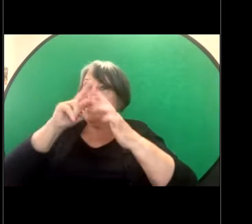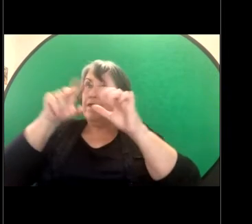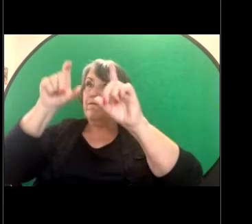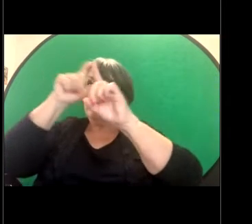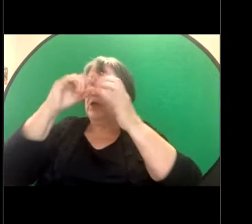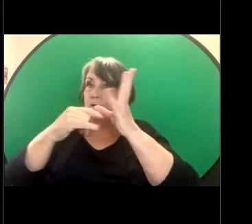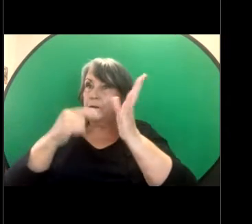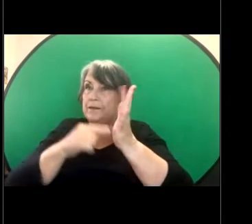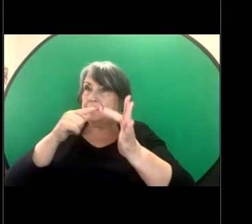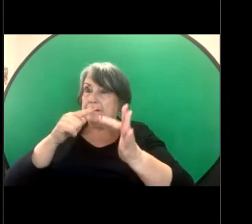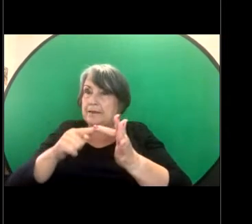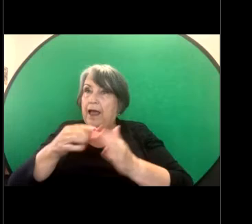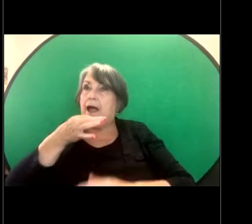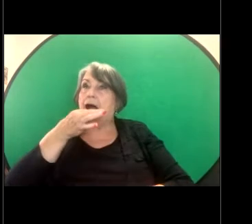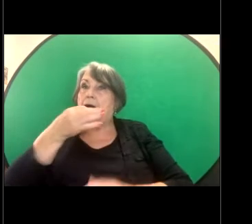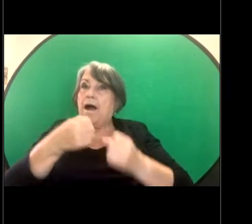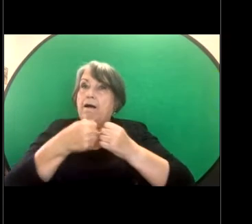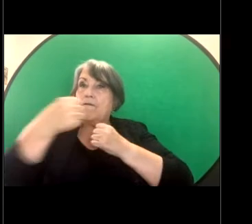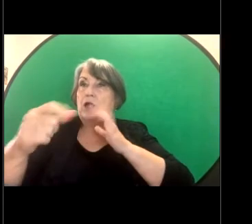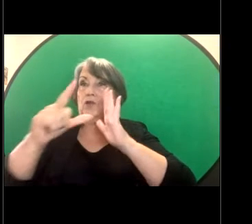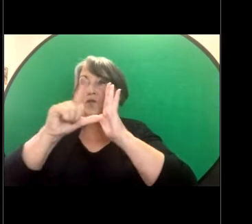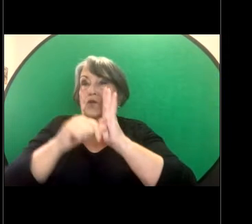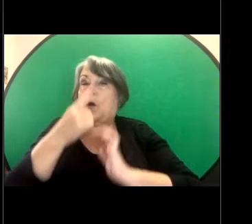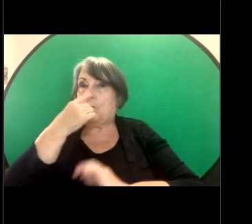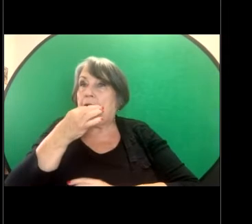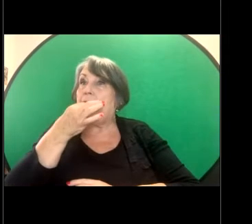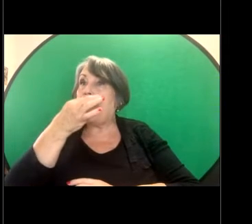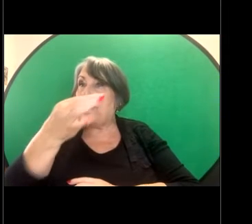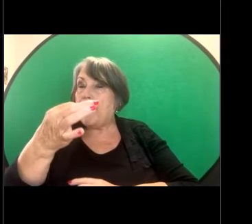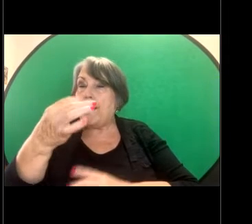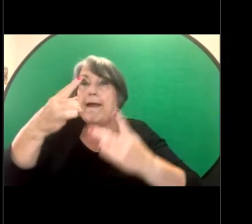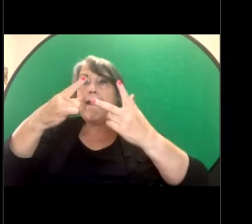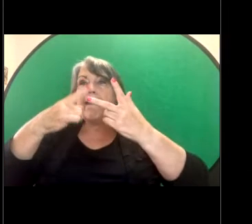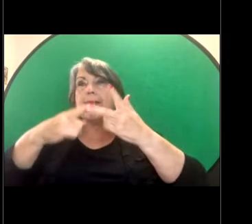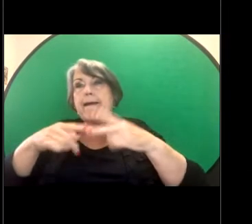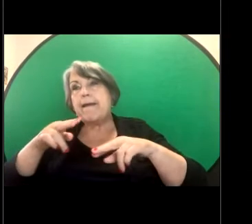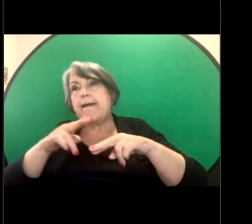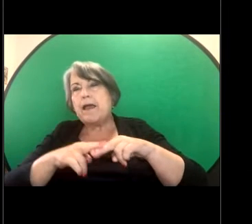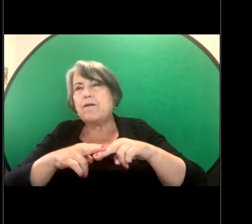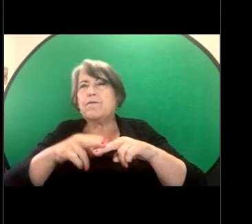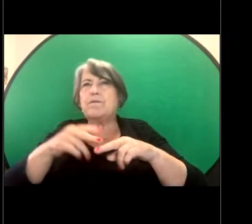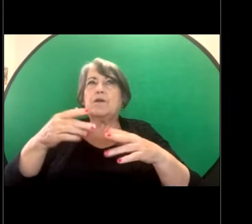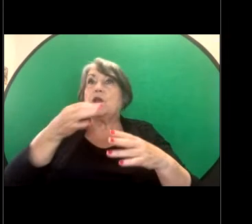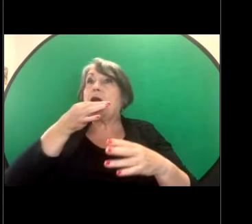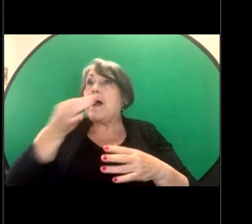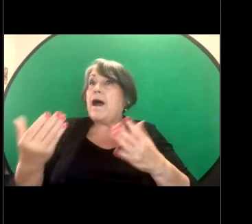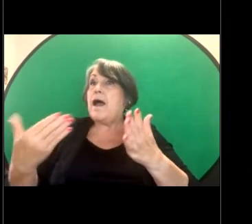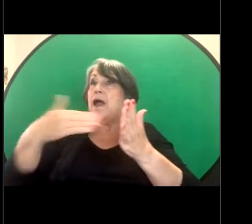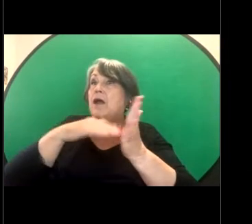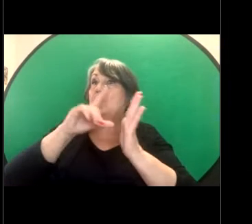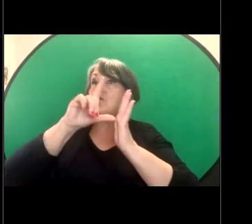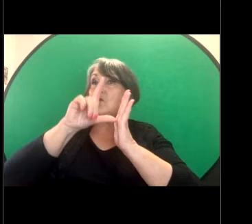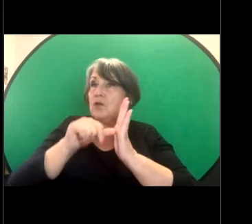time when there are - well, we do ask for an extension of the timeframe to make a complaint